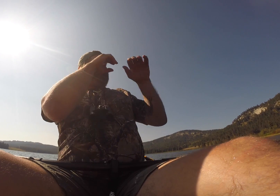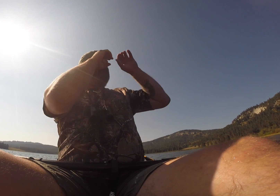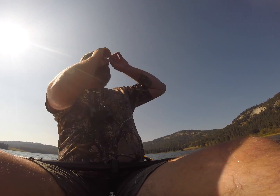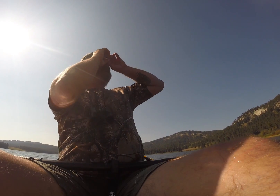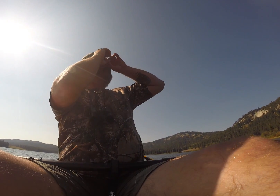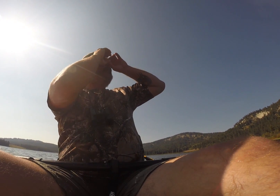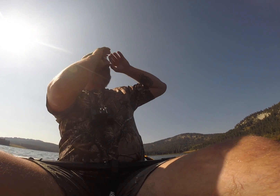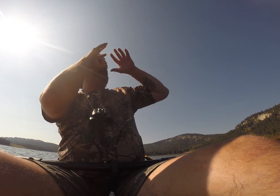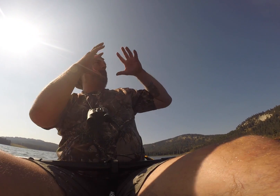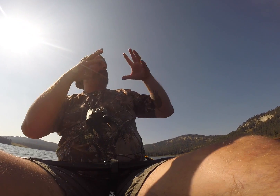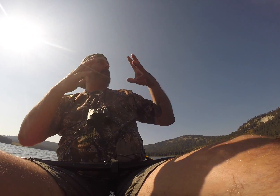I saw something